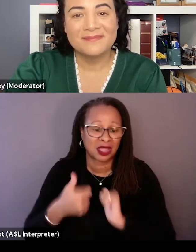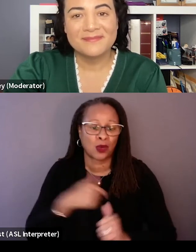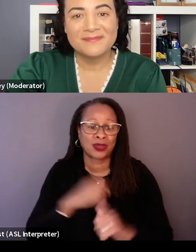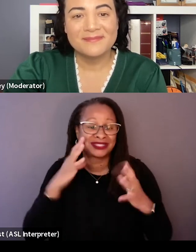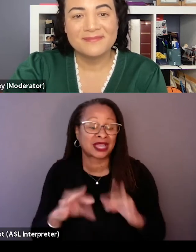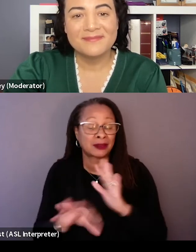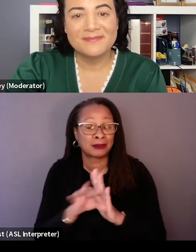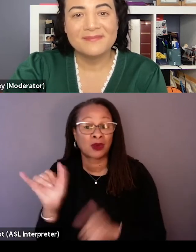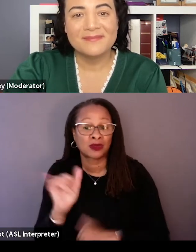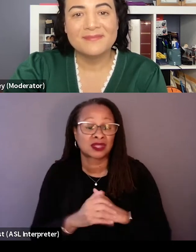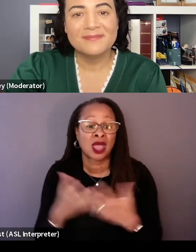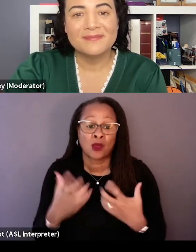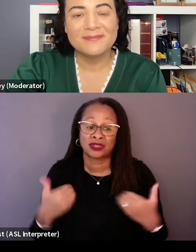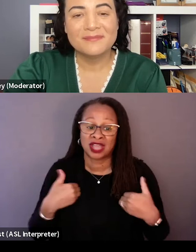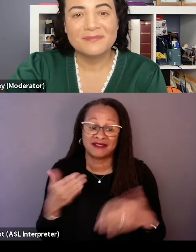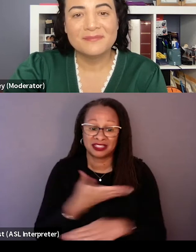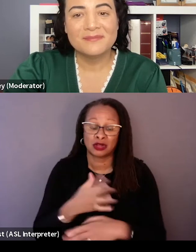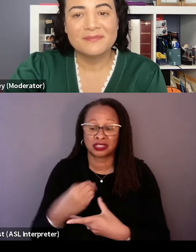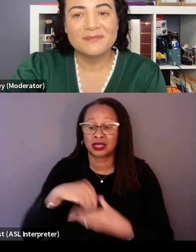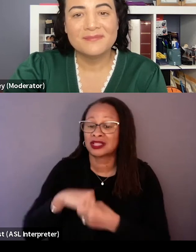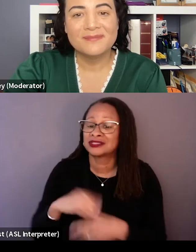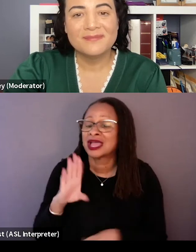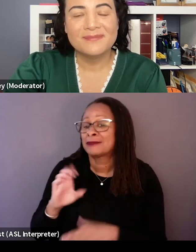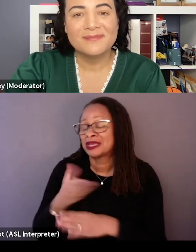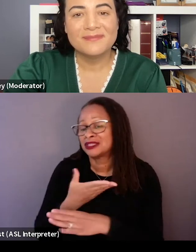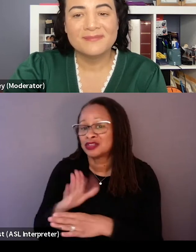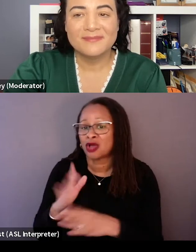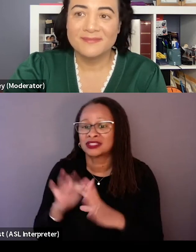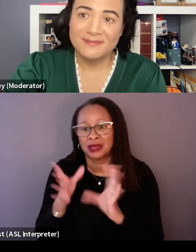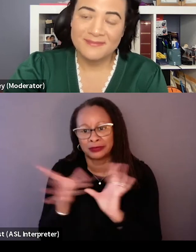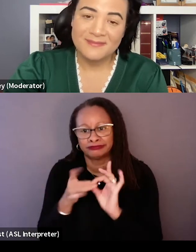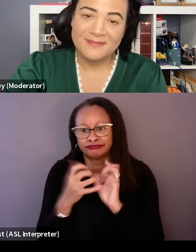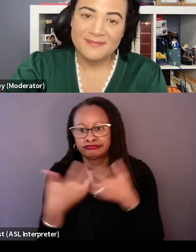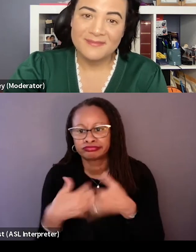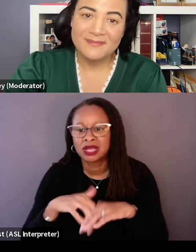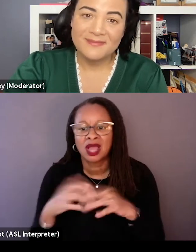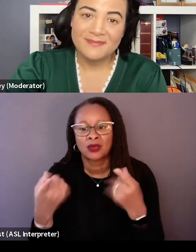Like we wanted to have the songs that were included, these songs that were native to what was going on, that were played because of a reason.